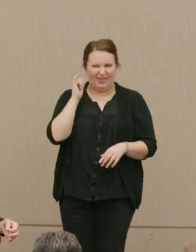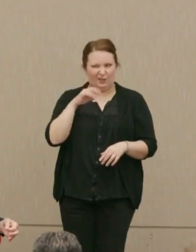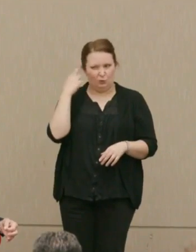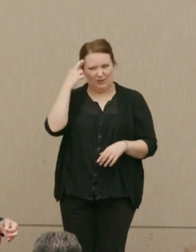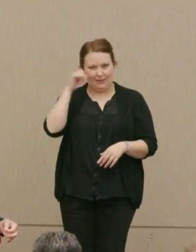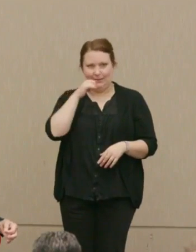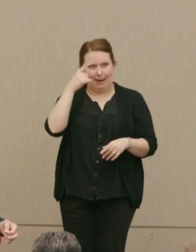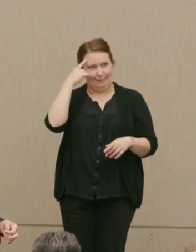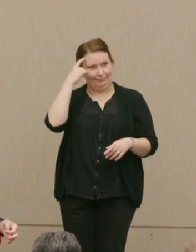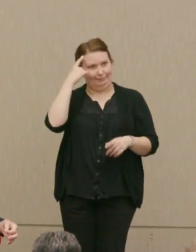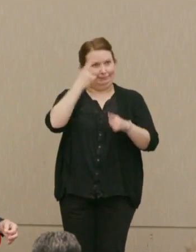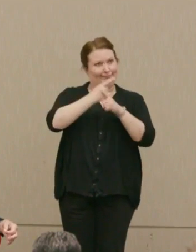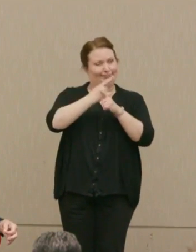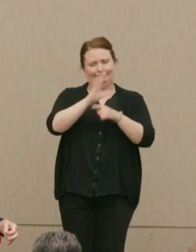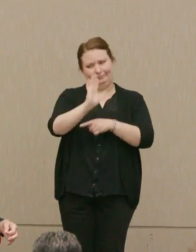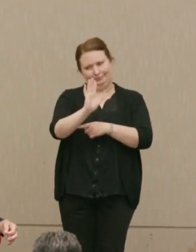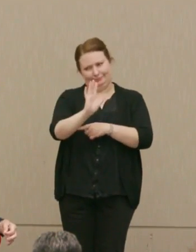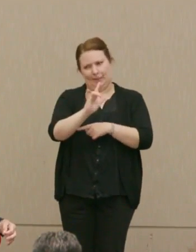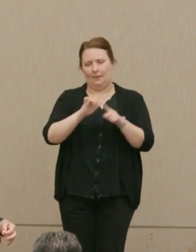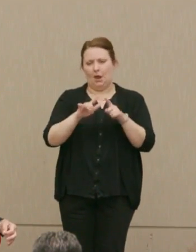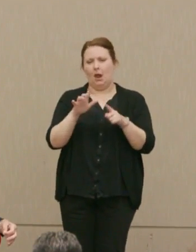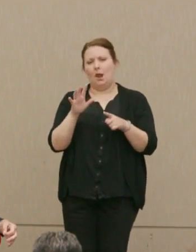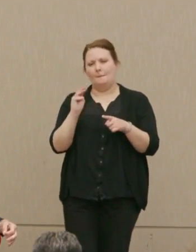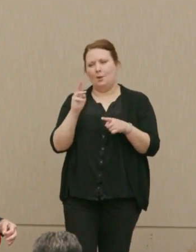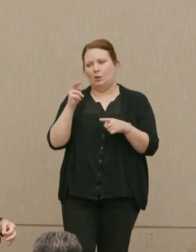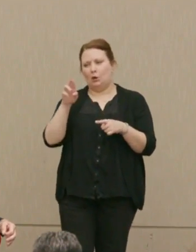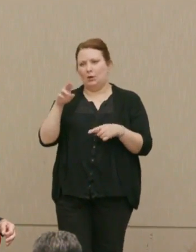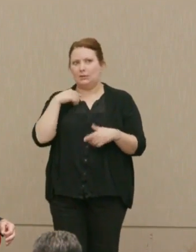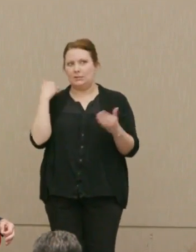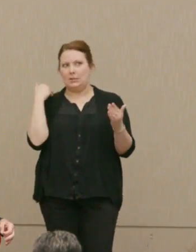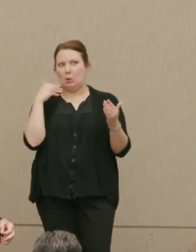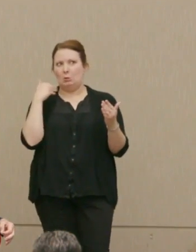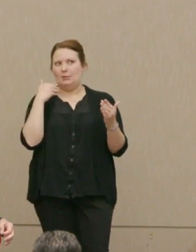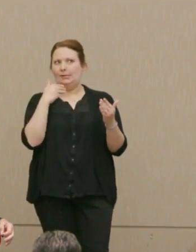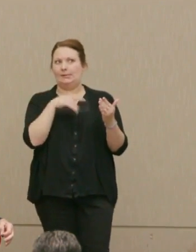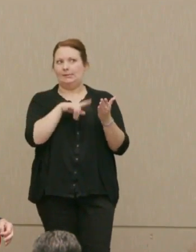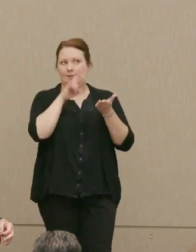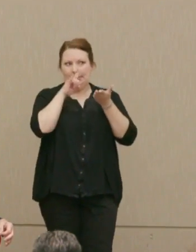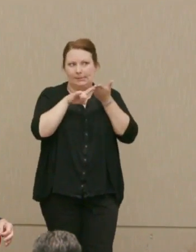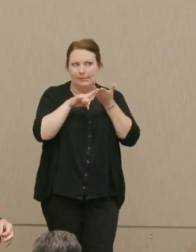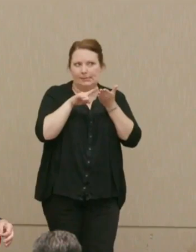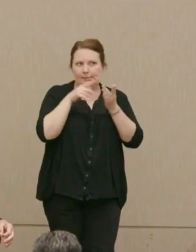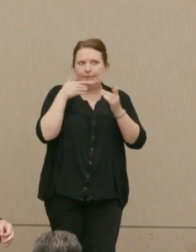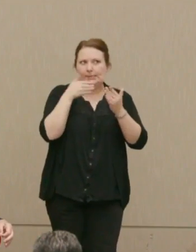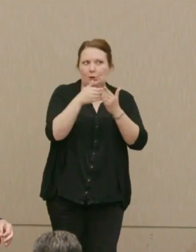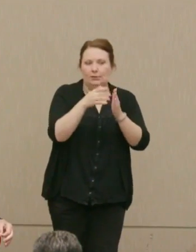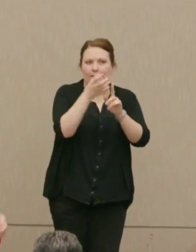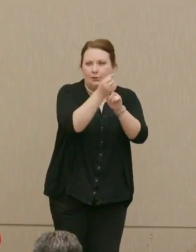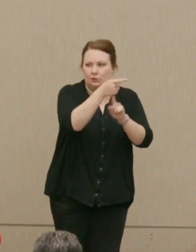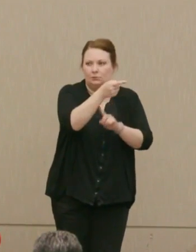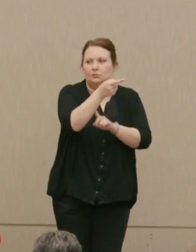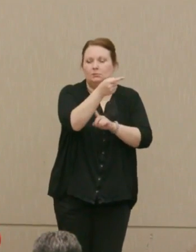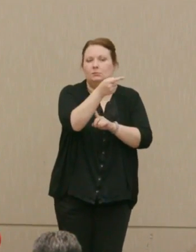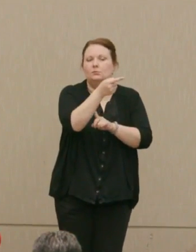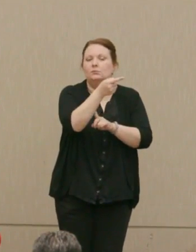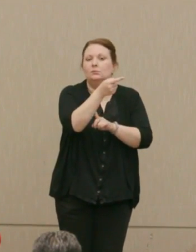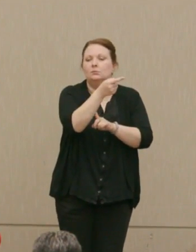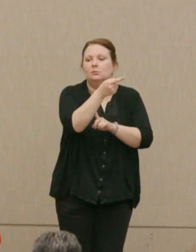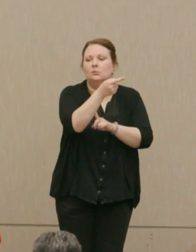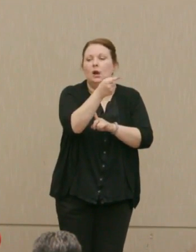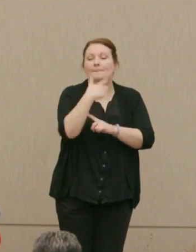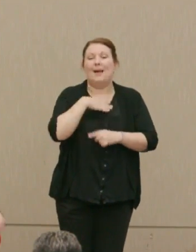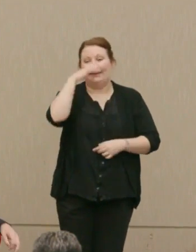My guess is as Mueller seems to be closing in on him, my guess is that in fact the Russian's